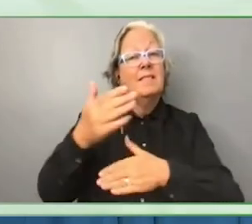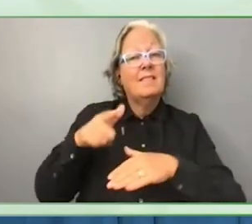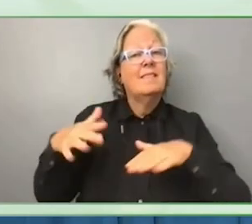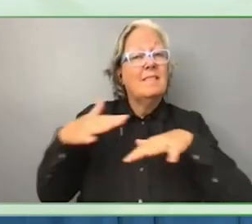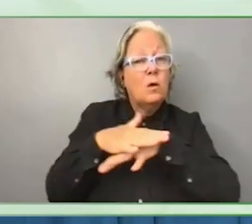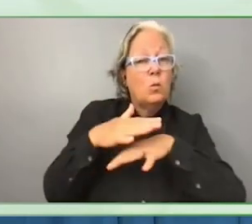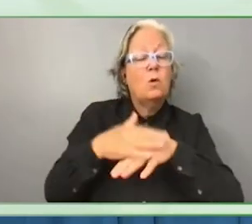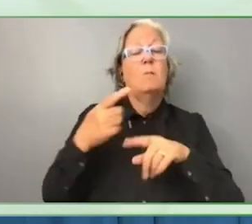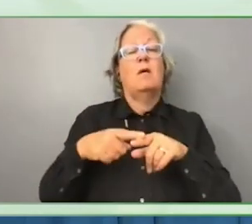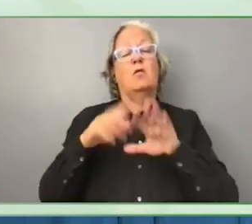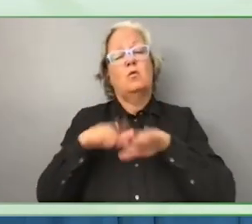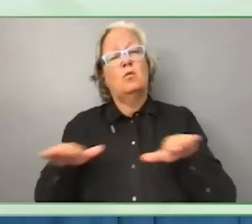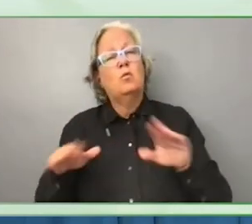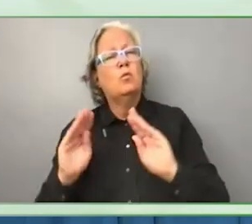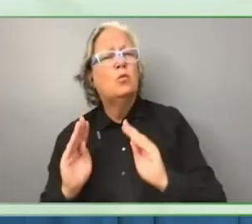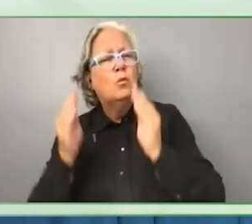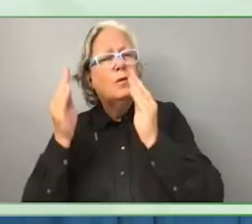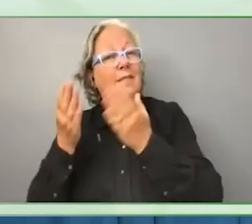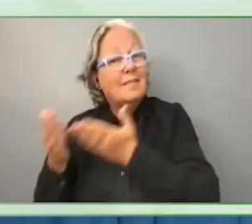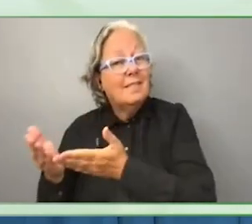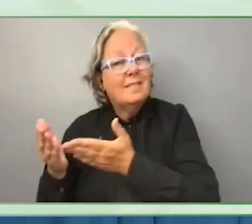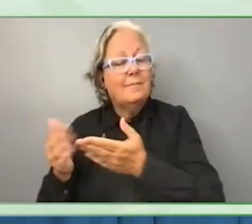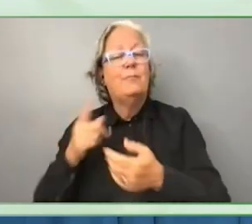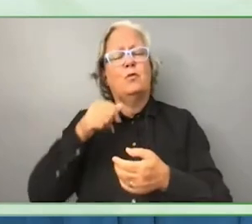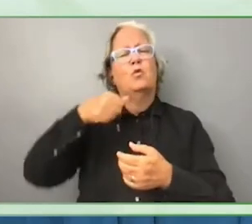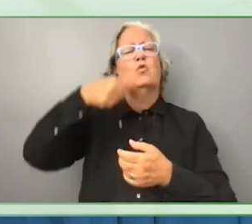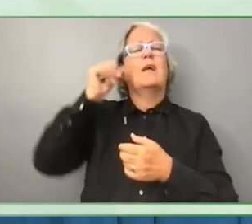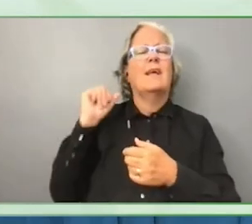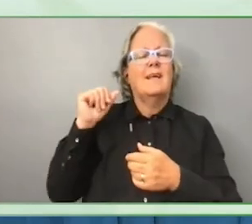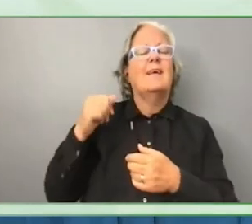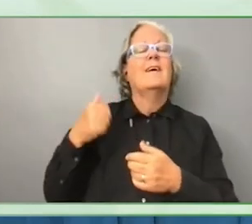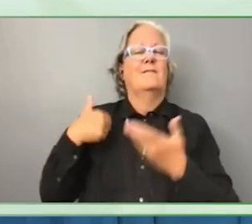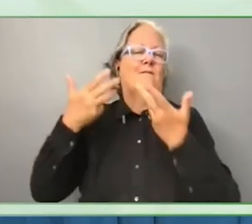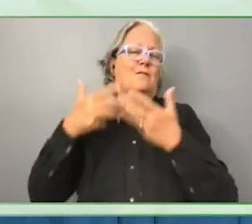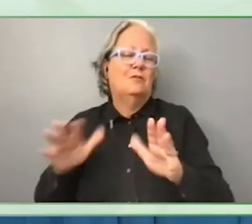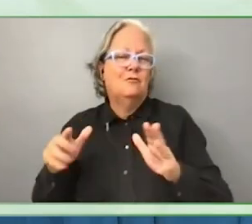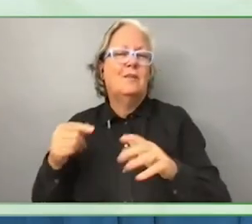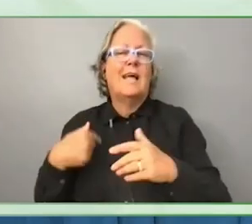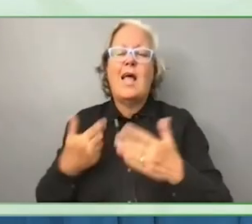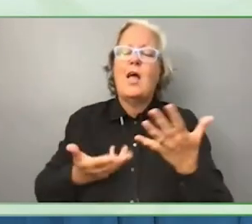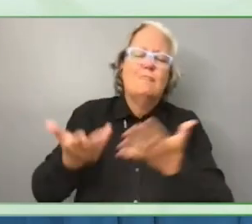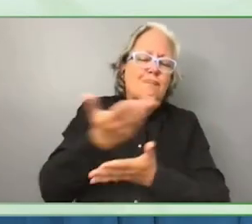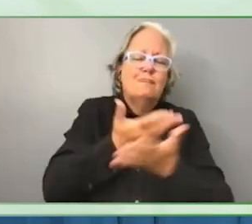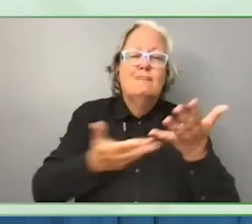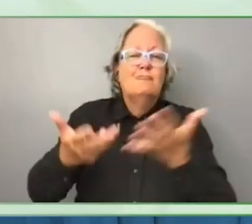We had the privilege to exchange and have lunch with the Zero Project Youth Delegation.